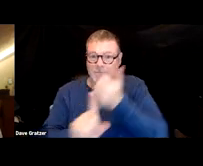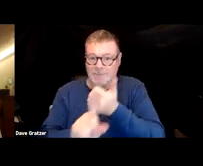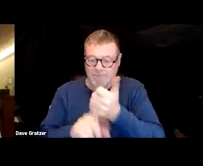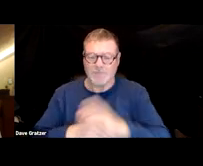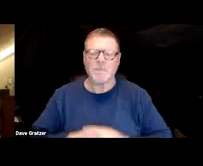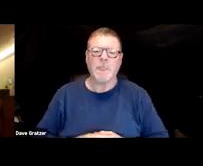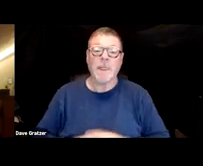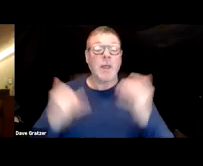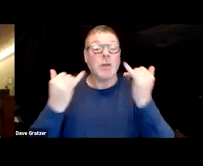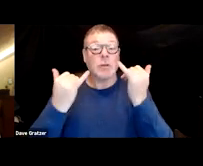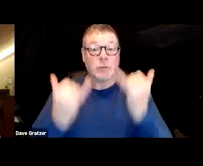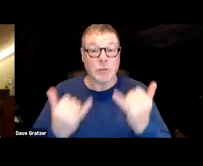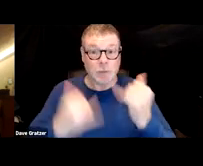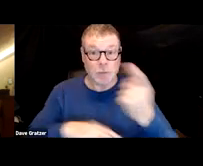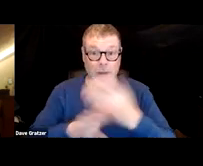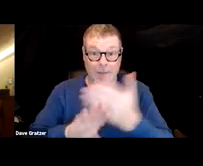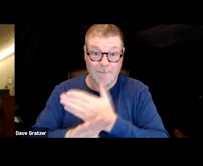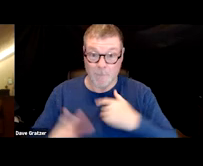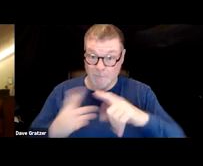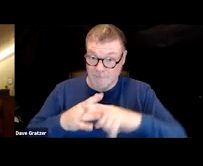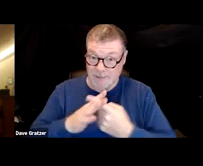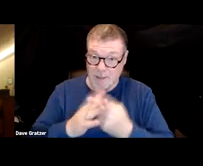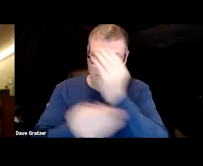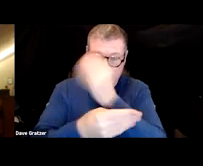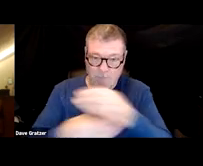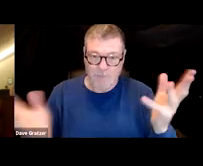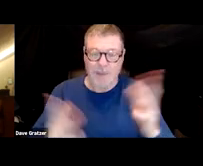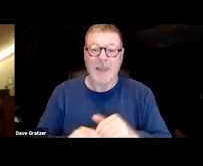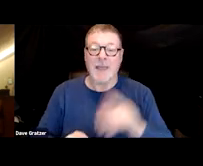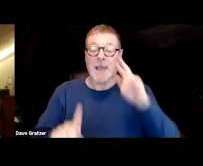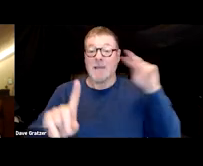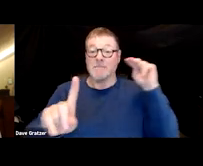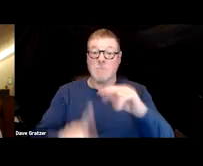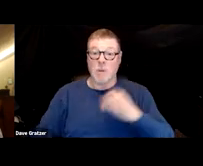So today before I start, I must tell you that the views that I express today